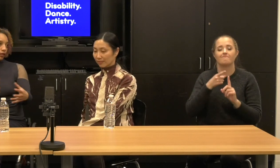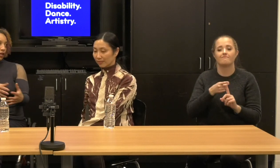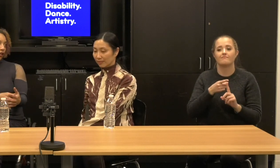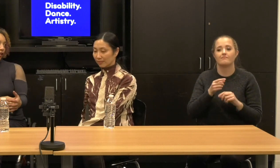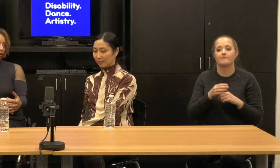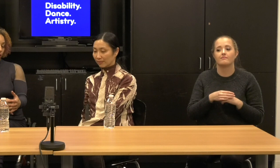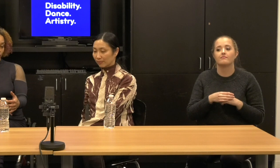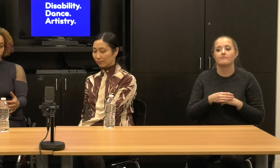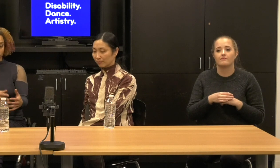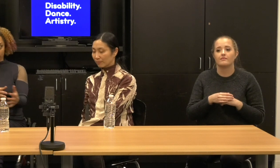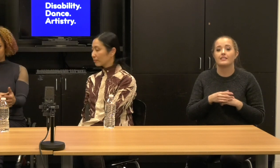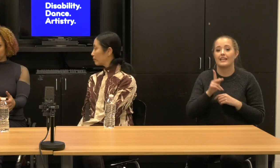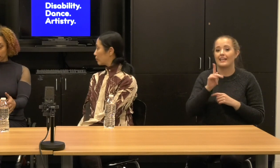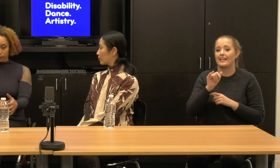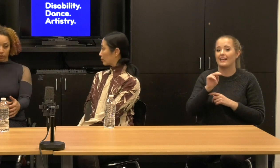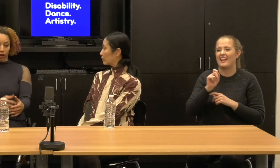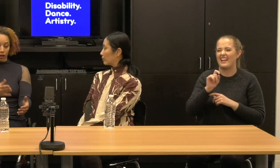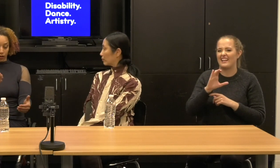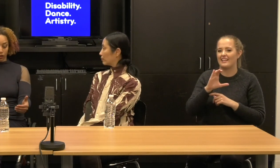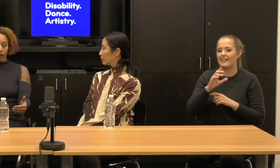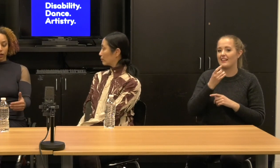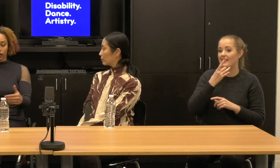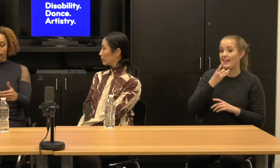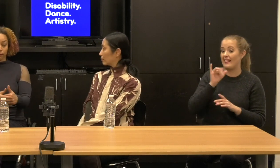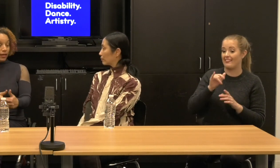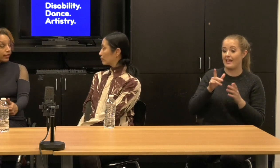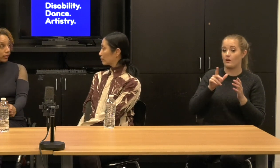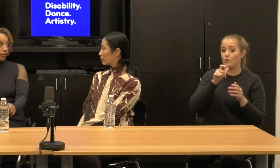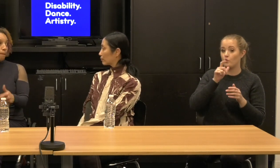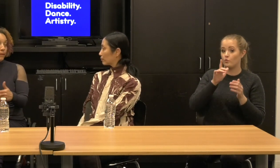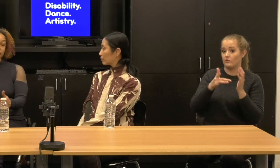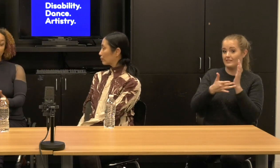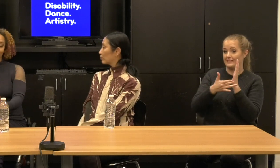of Kenitic Light, who are the technical people are, have many years, many, many years.